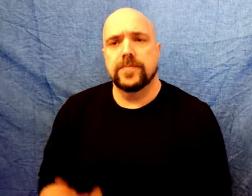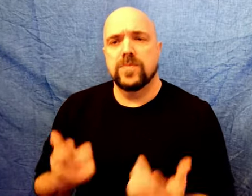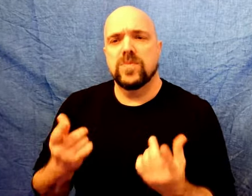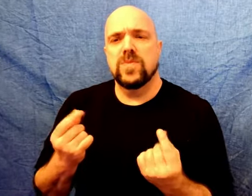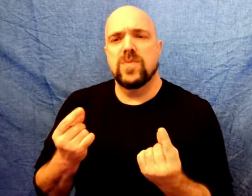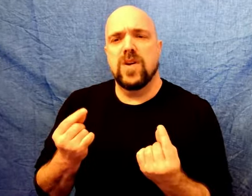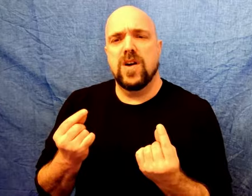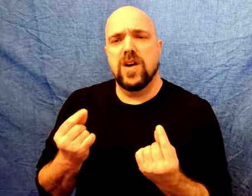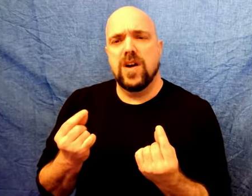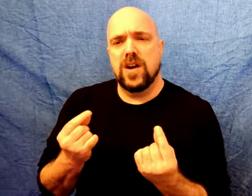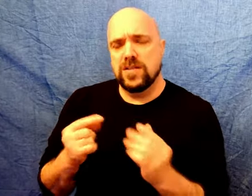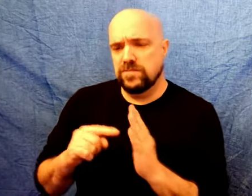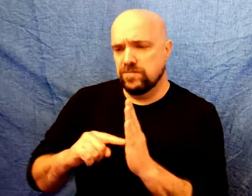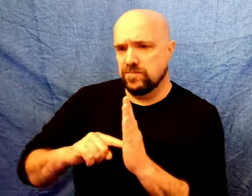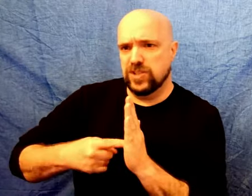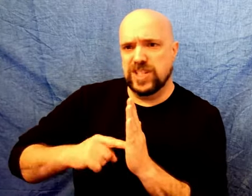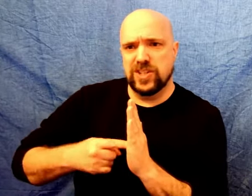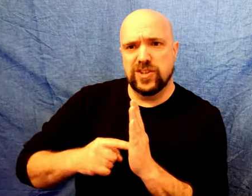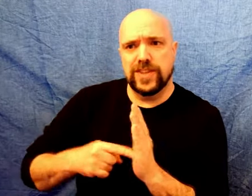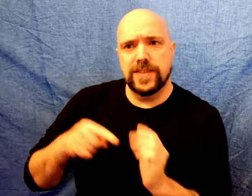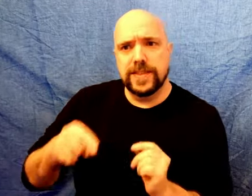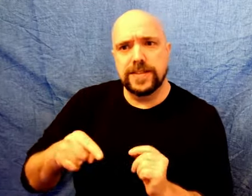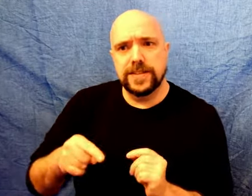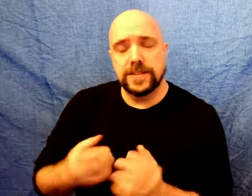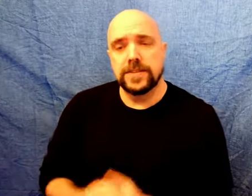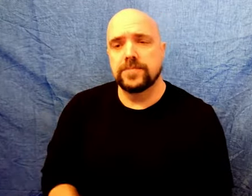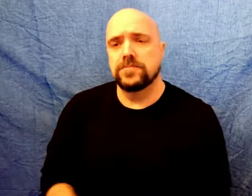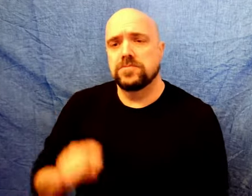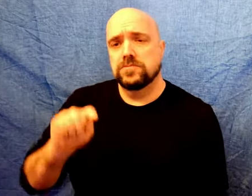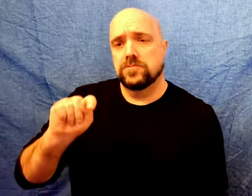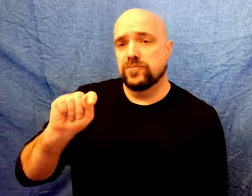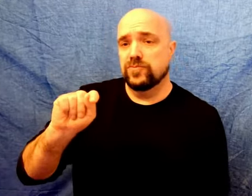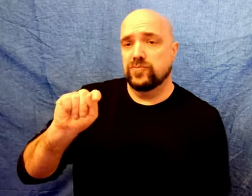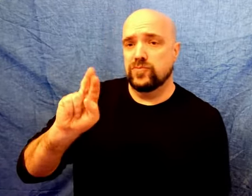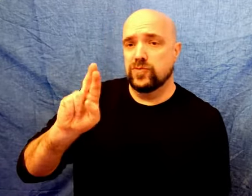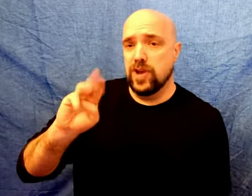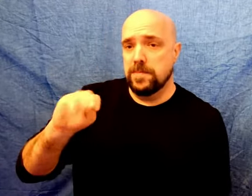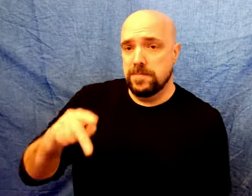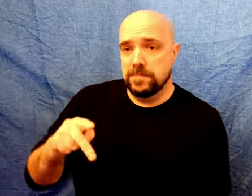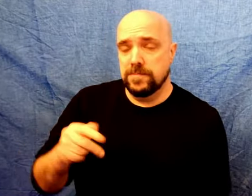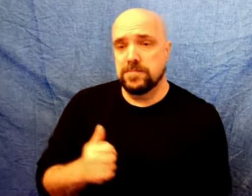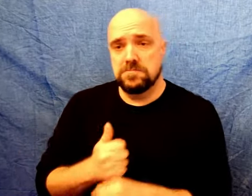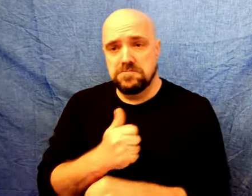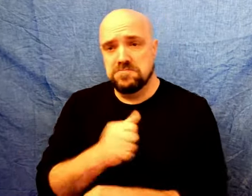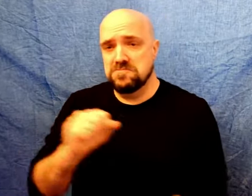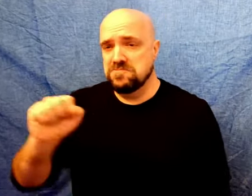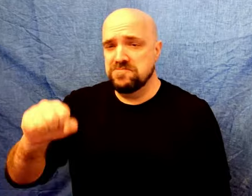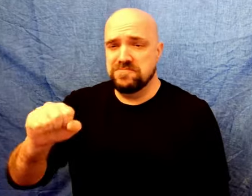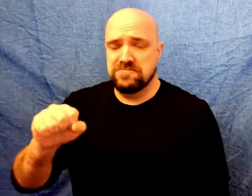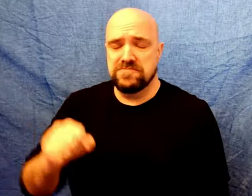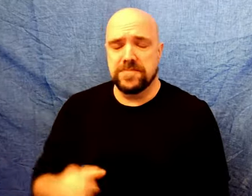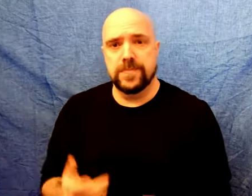However, what triggered this? Trump is to be blamed, of course.